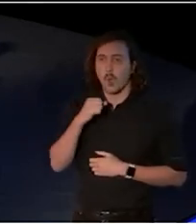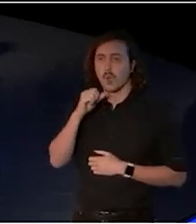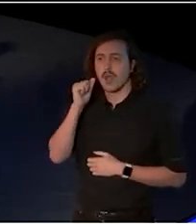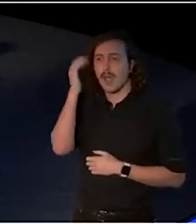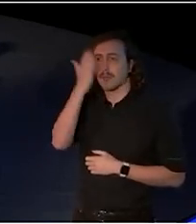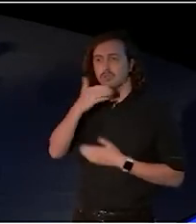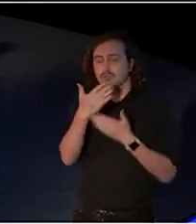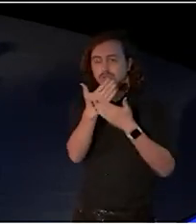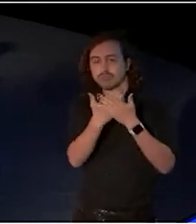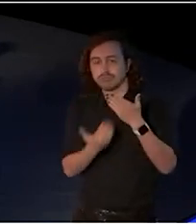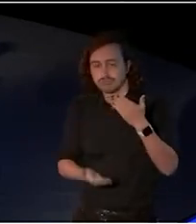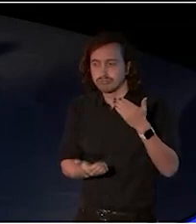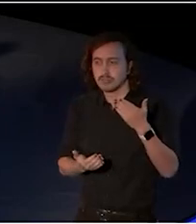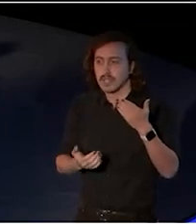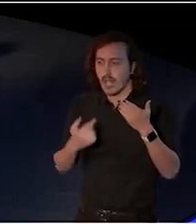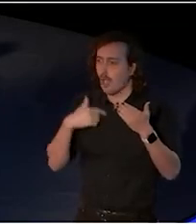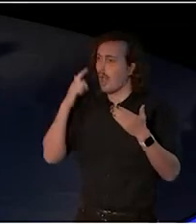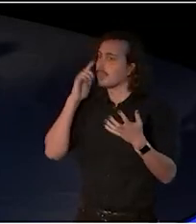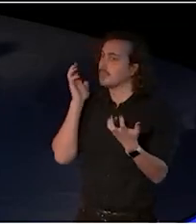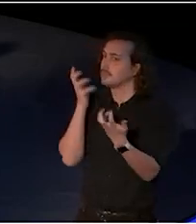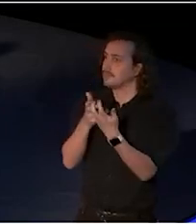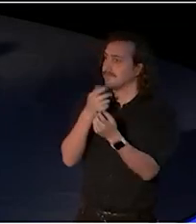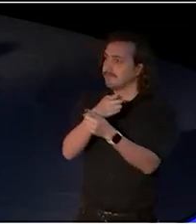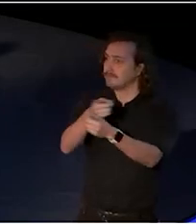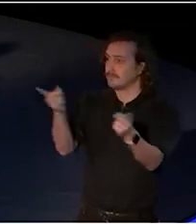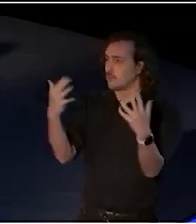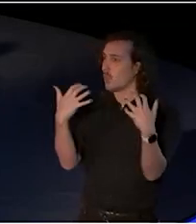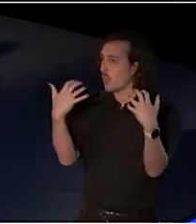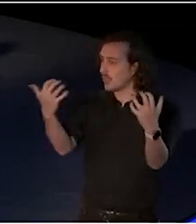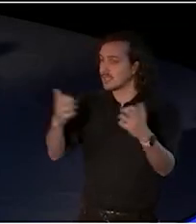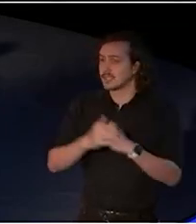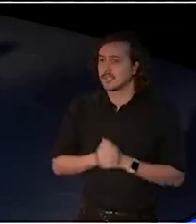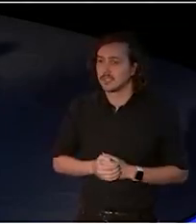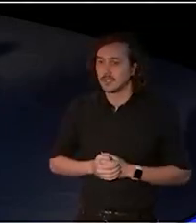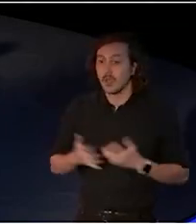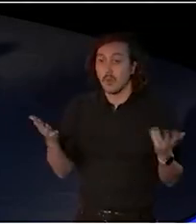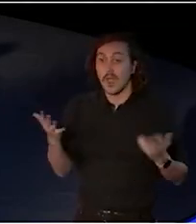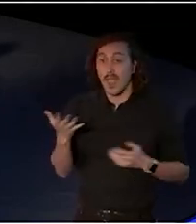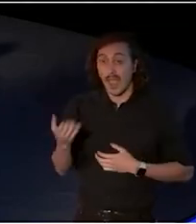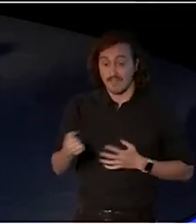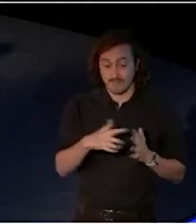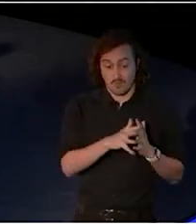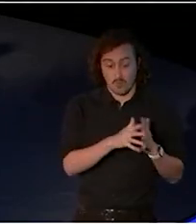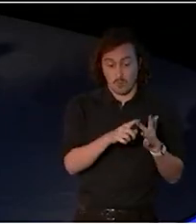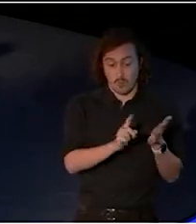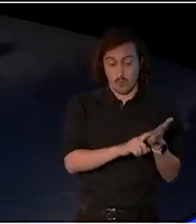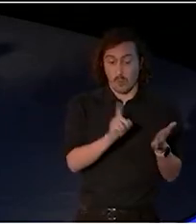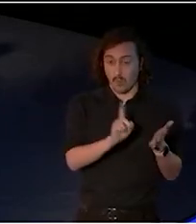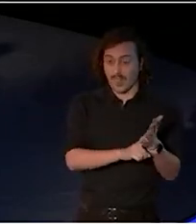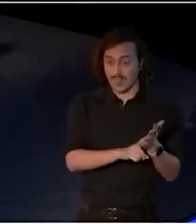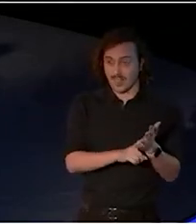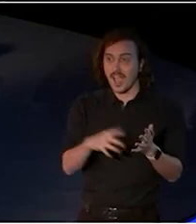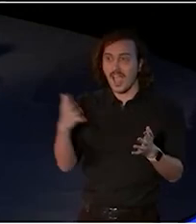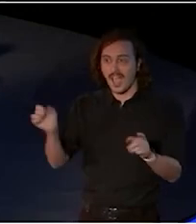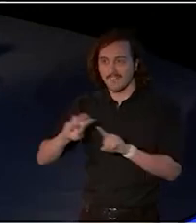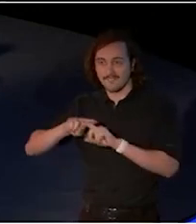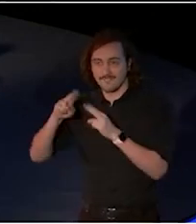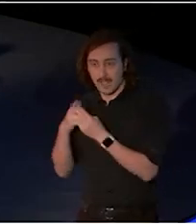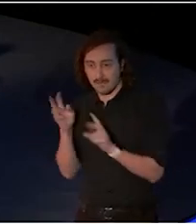it's very appropriate for you mob here today. They say where there's a will, there's relatives.